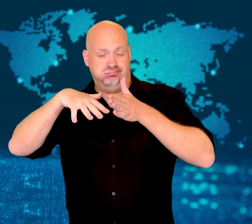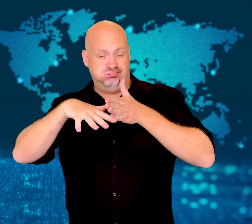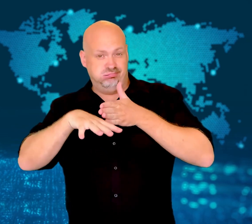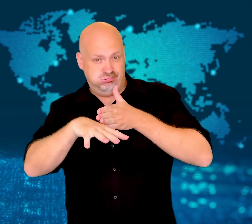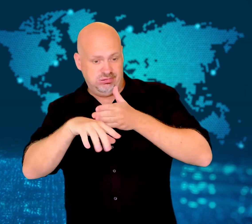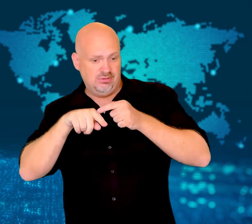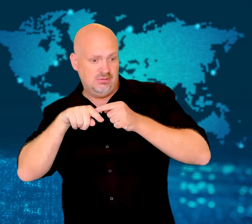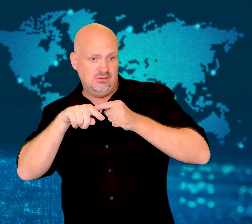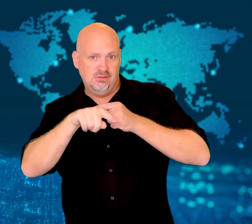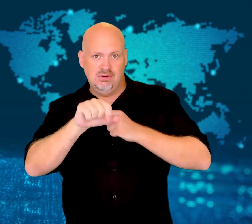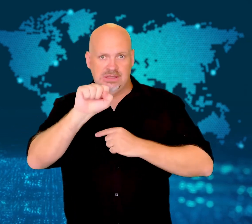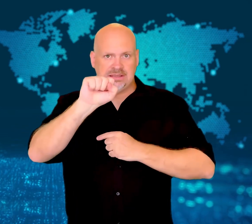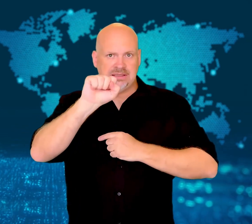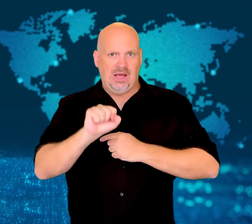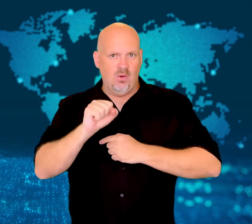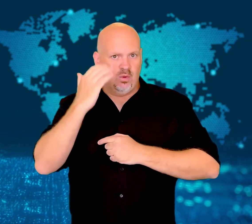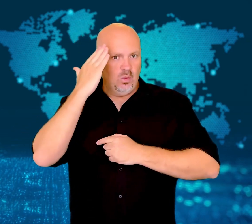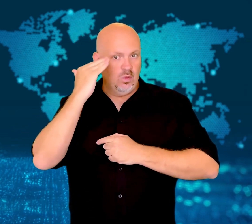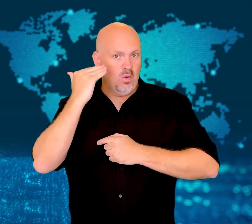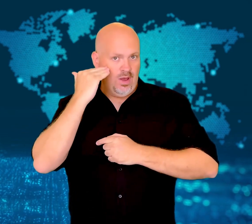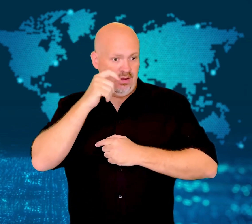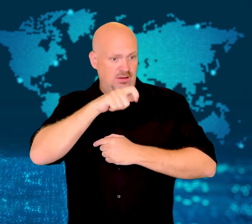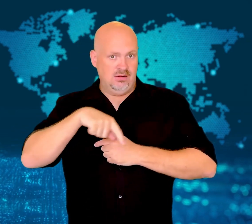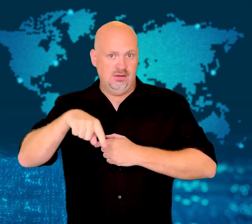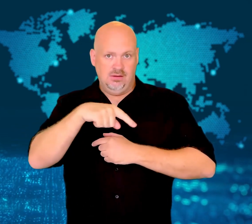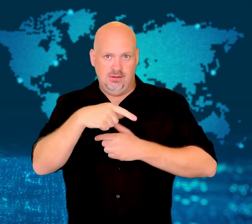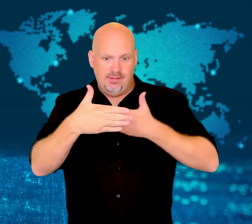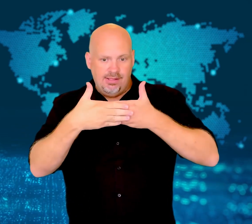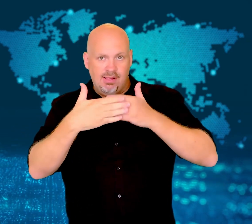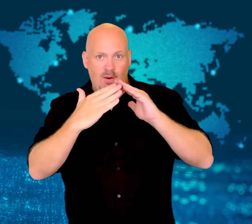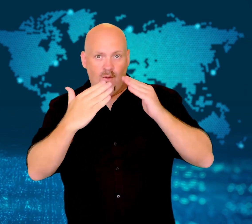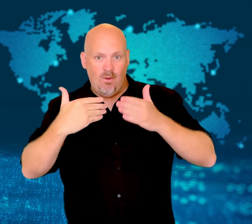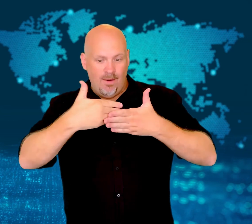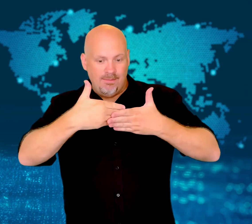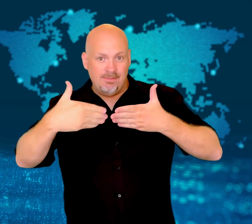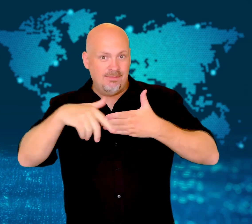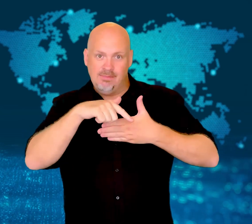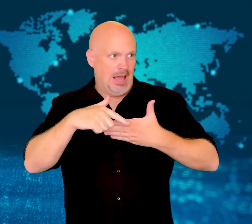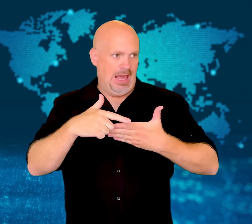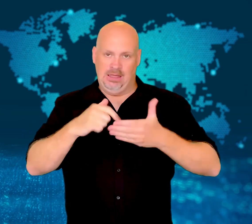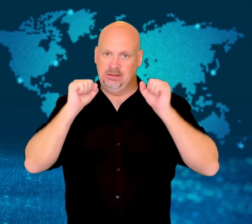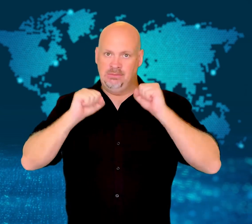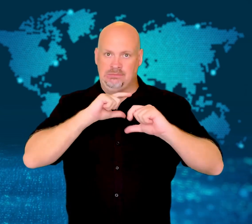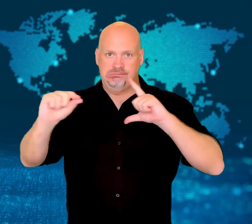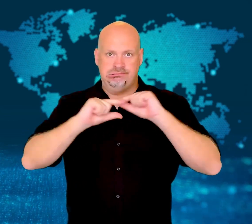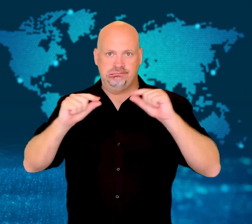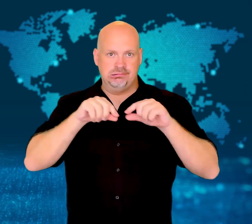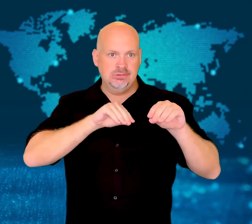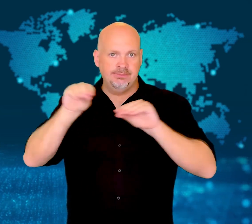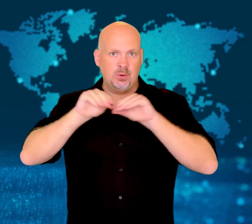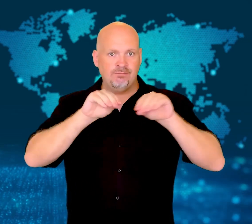South Korea residents near the border to evacuate.